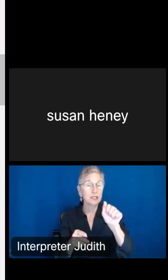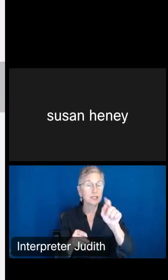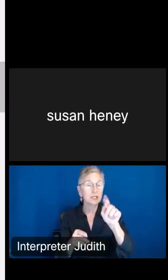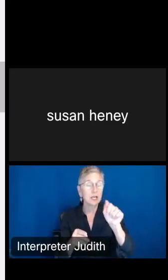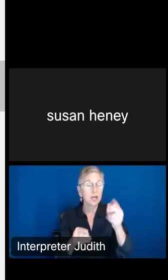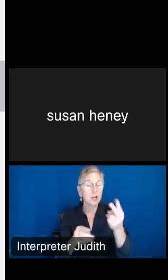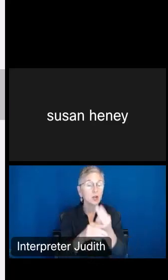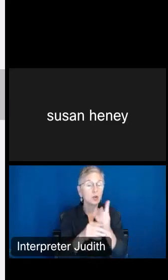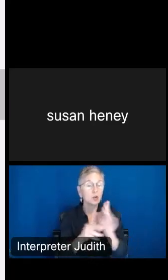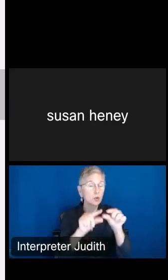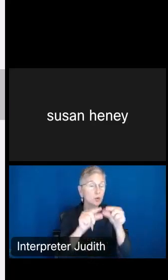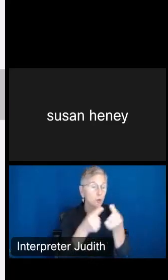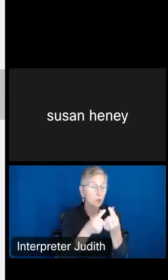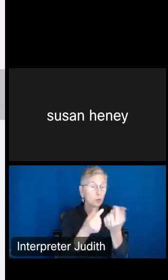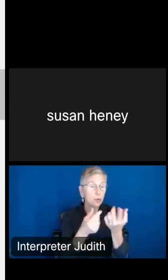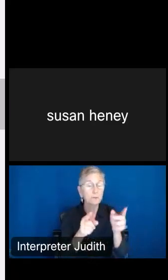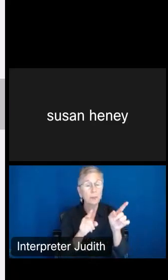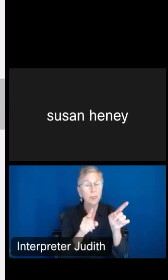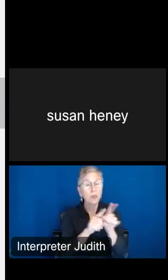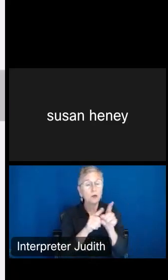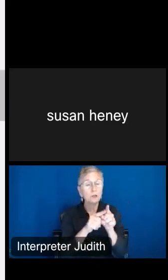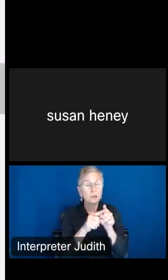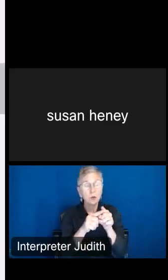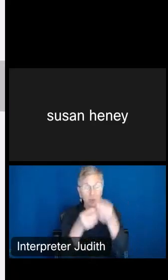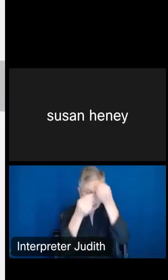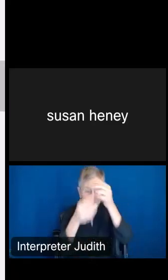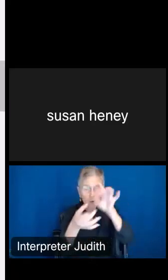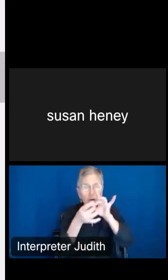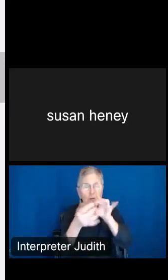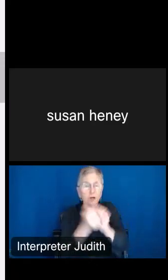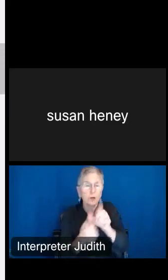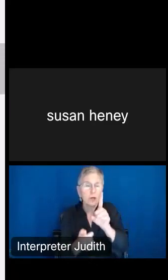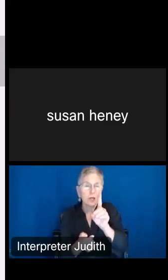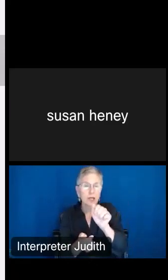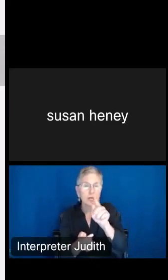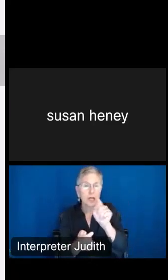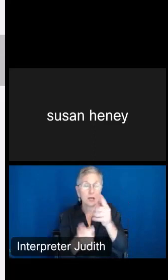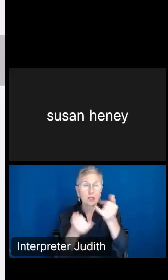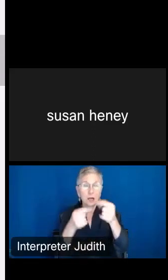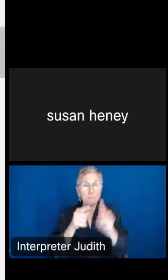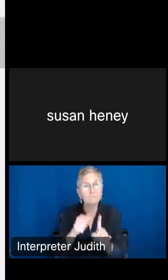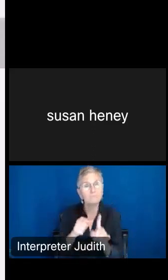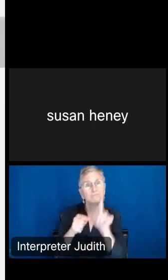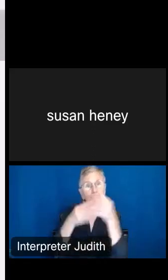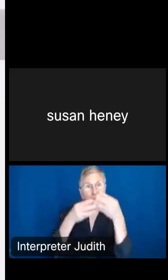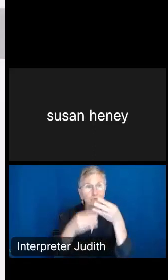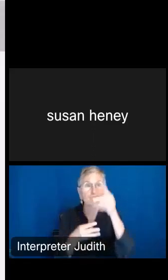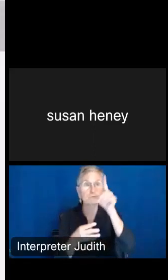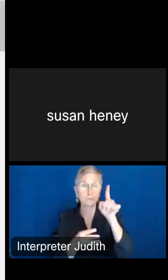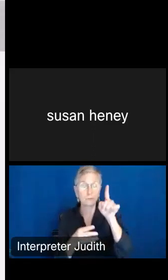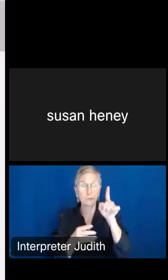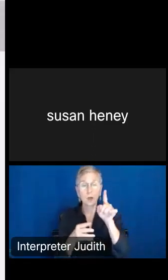information on the data itself. I'm going to scroll back up, and on the left-hand side,